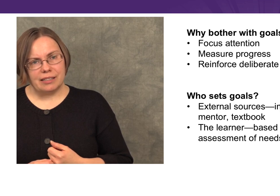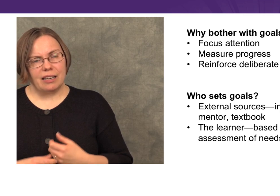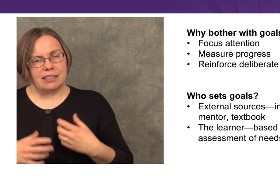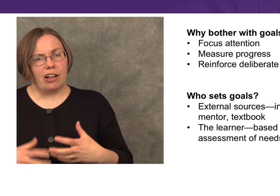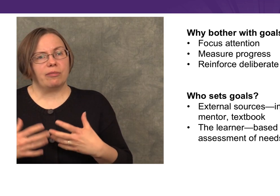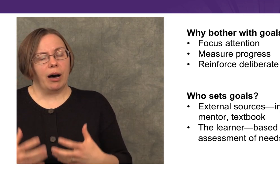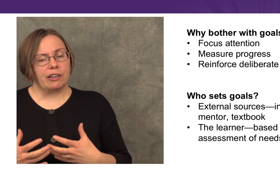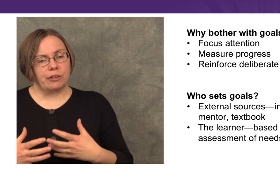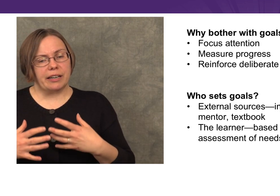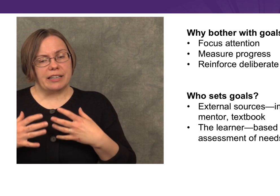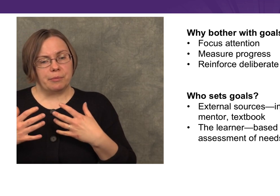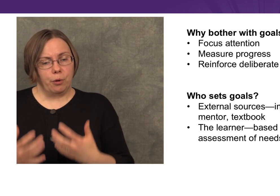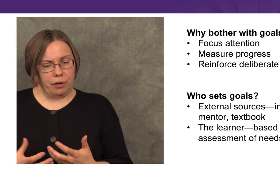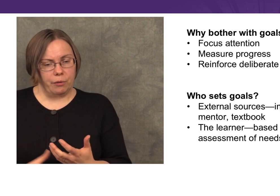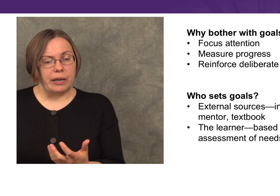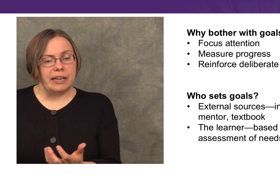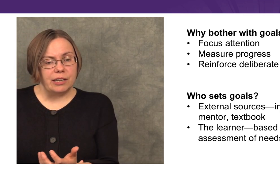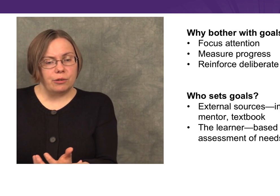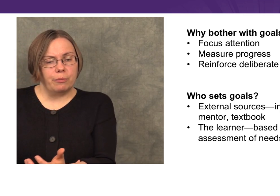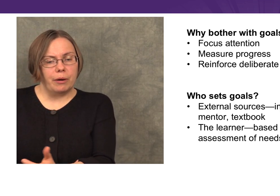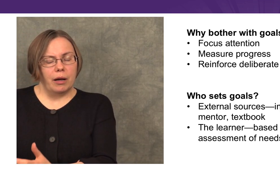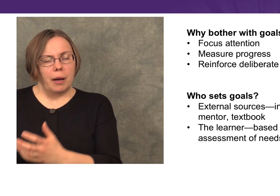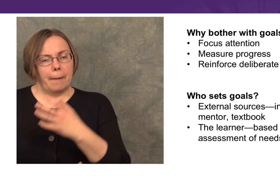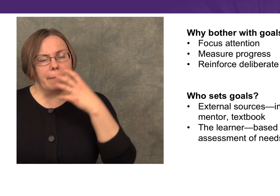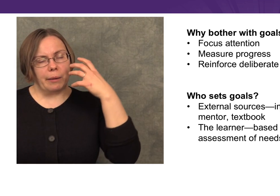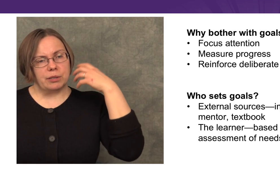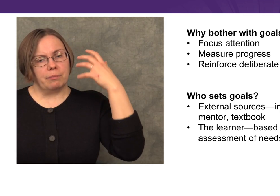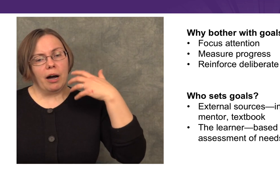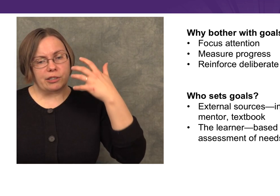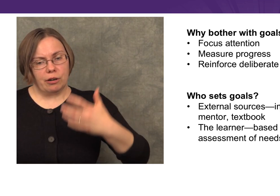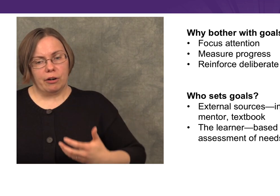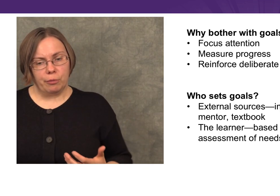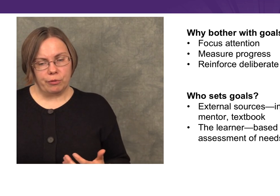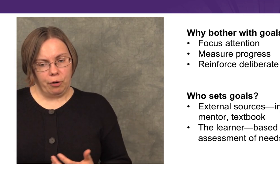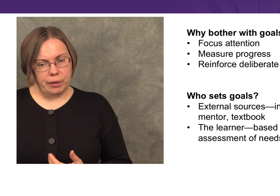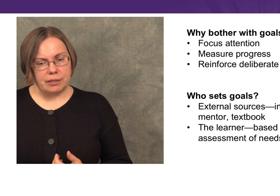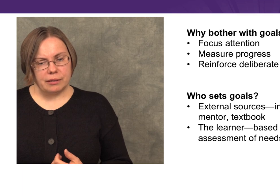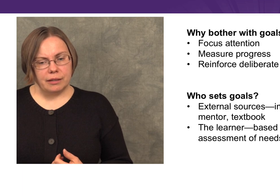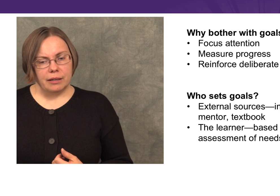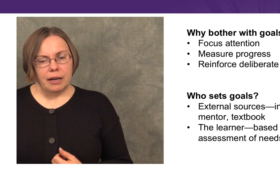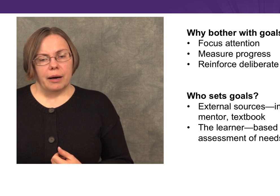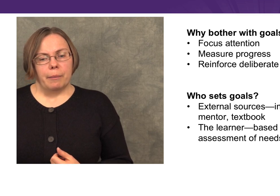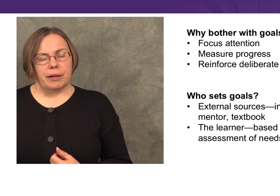is that self-monitoring is important. We need to be able to monitor our own performance,